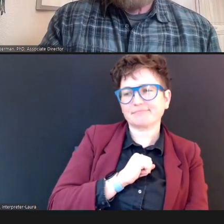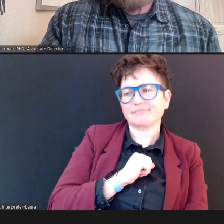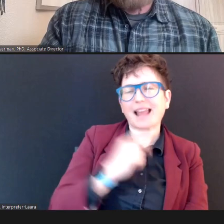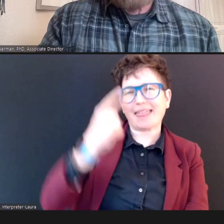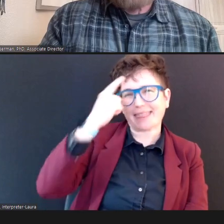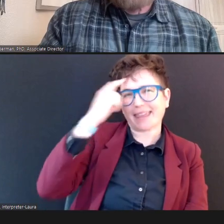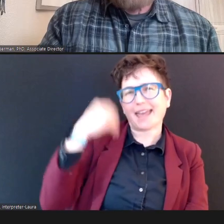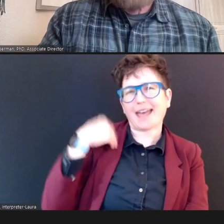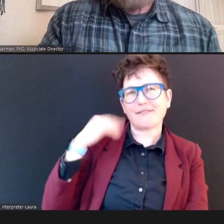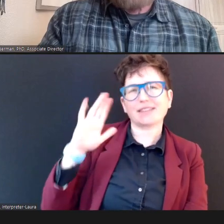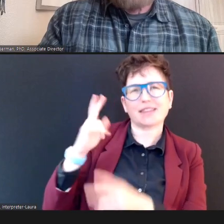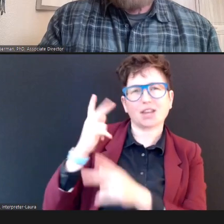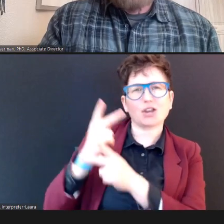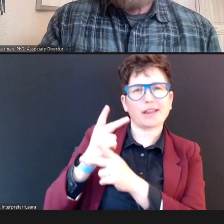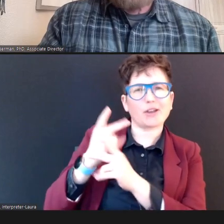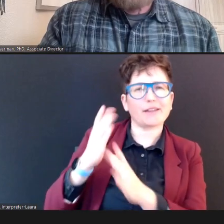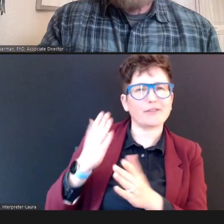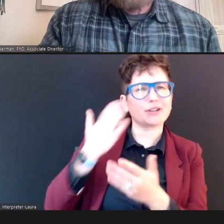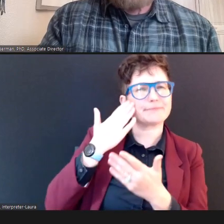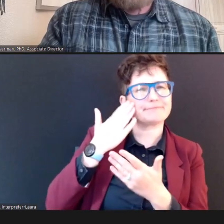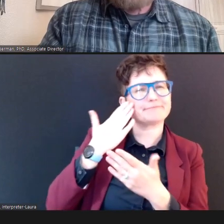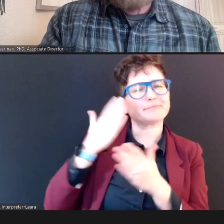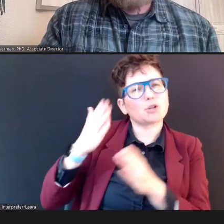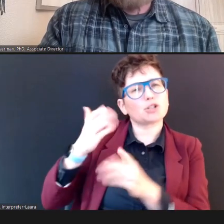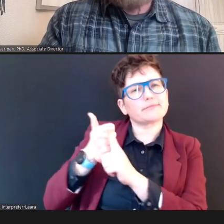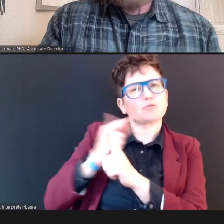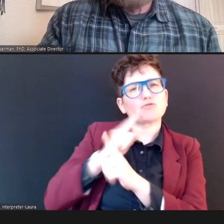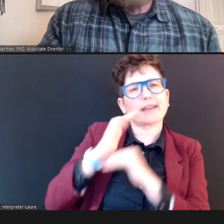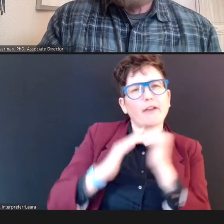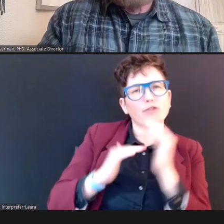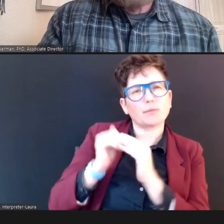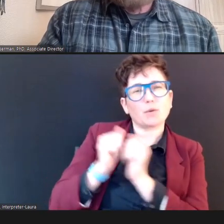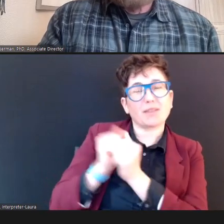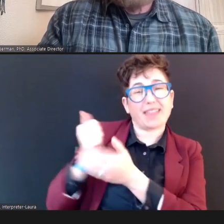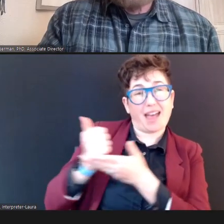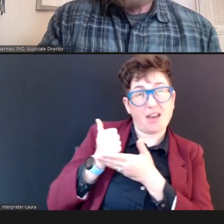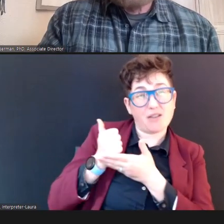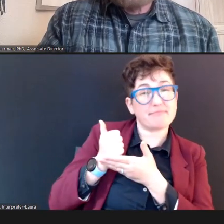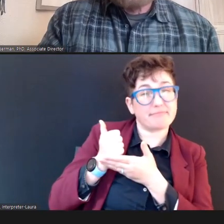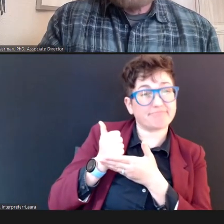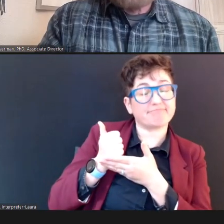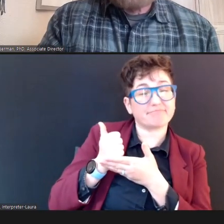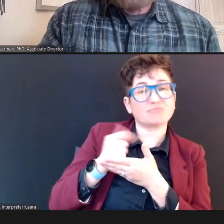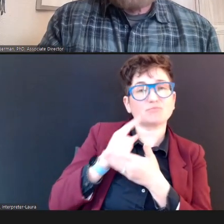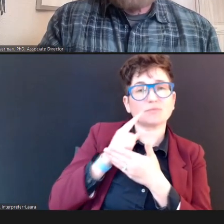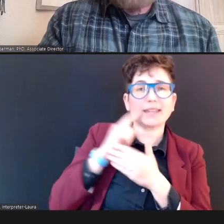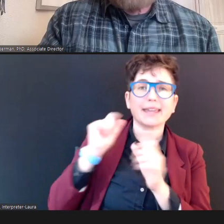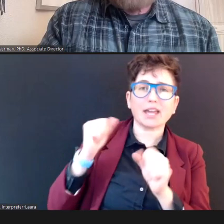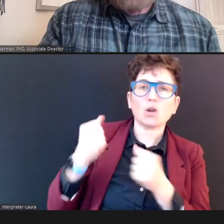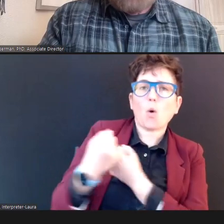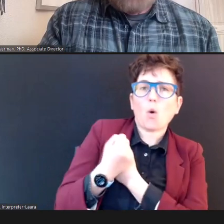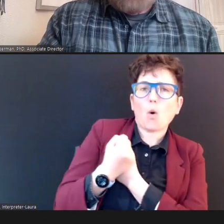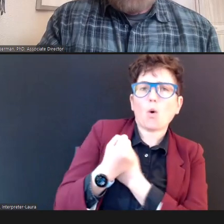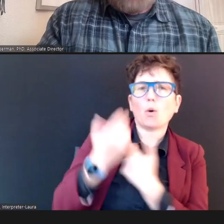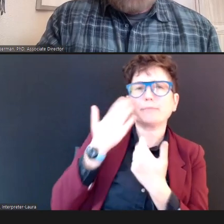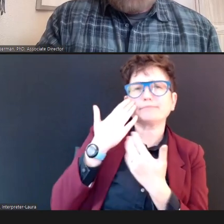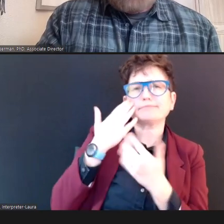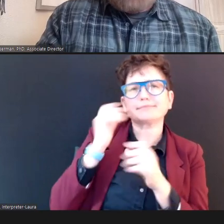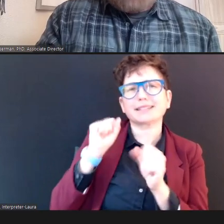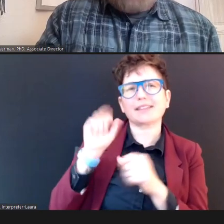comfortable with, help assist, have them hold the Child, they can even keep their hands busy, they're the ones, that I'll give my toy kit to